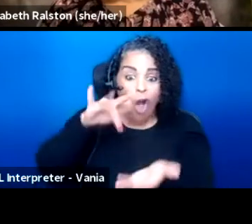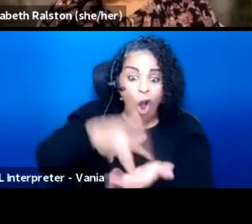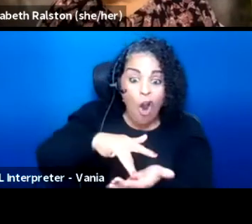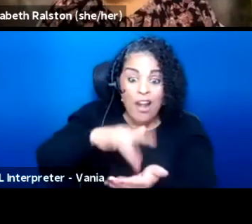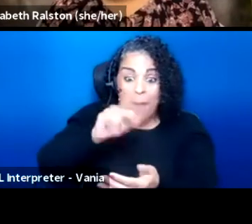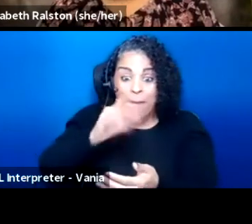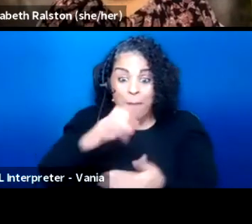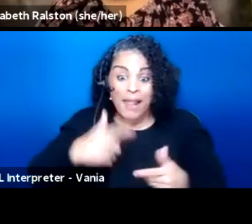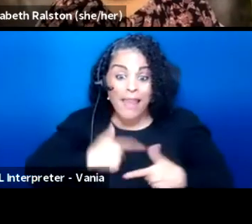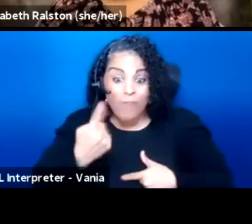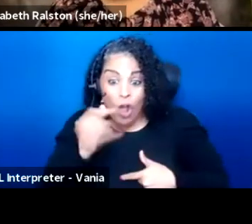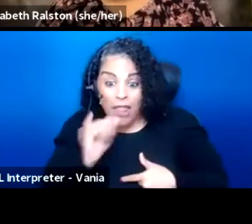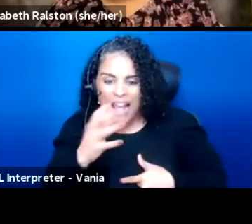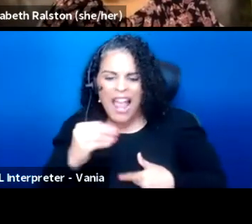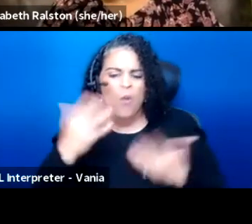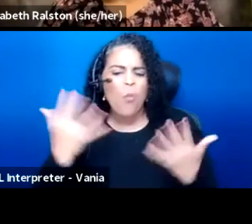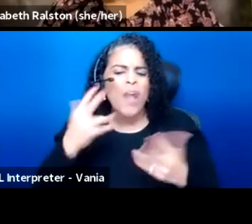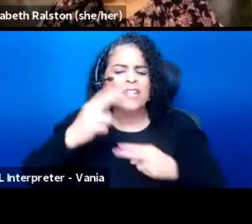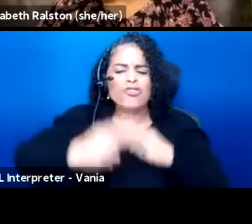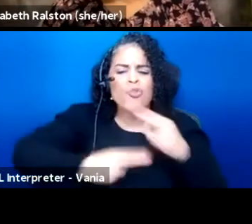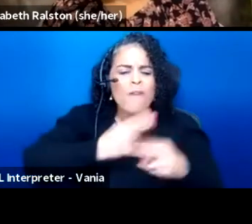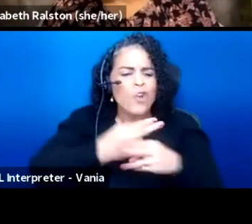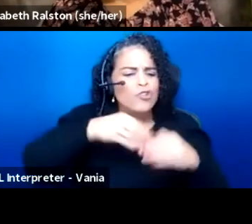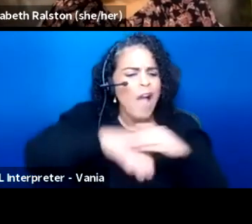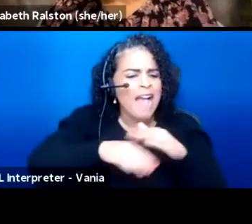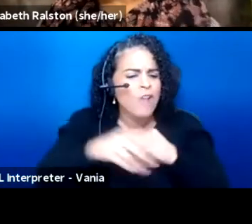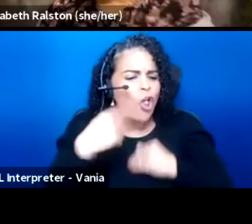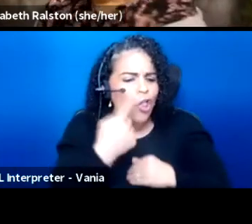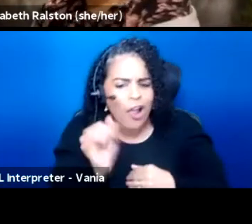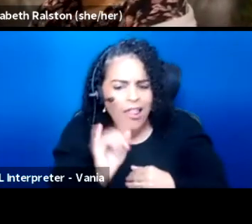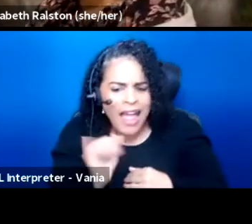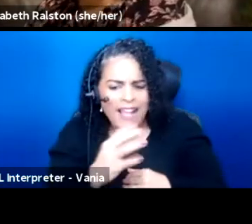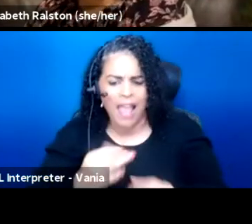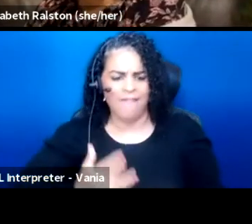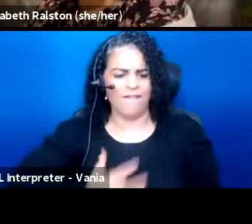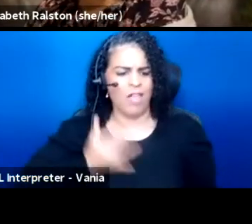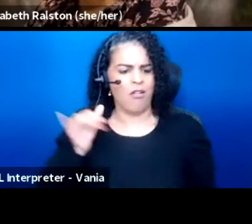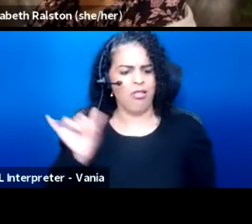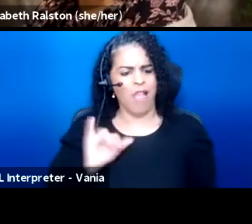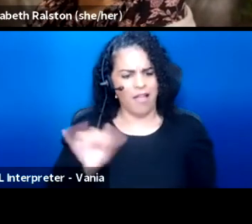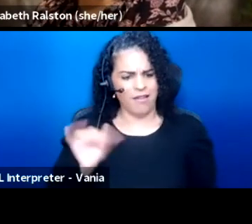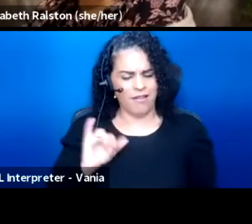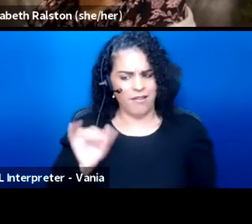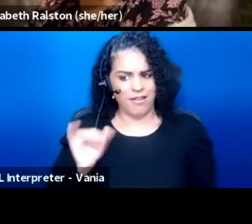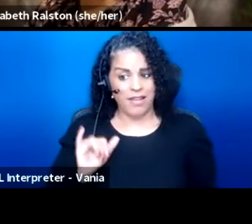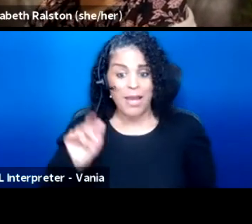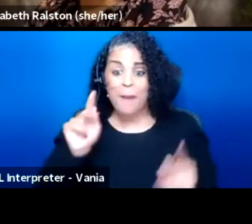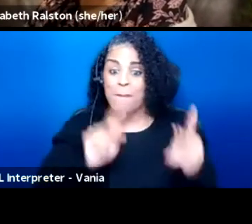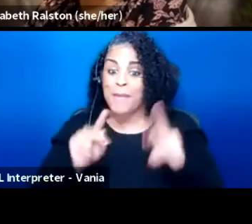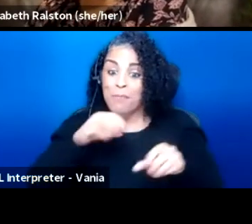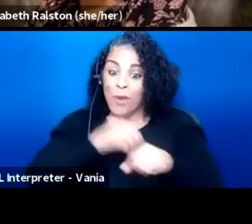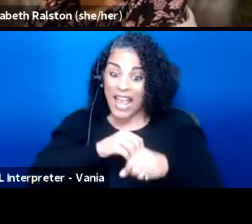and what does universal access look like and feel like? People in the Zoom audience,